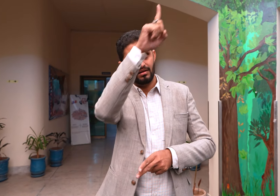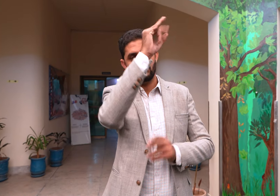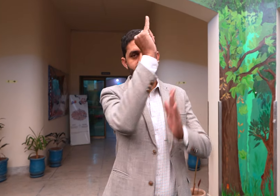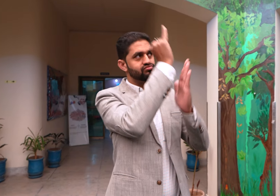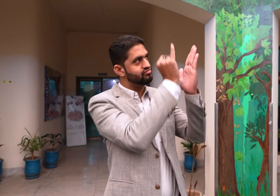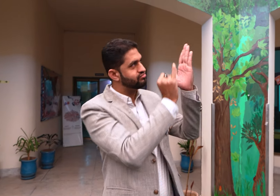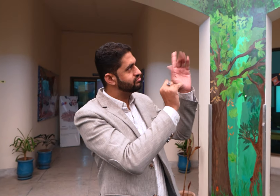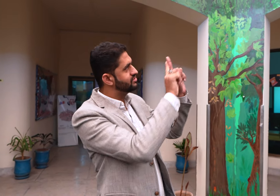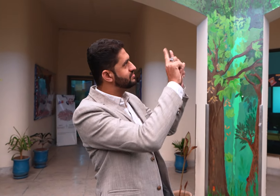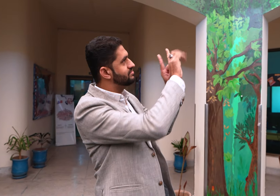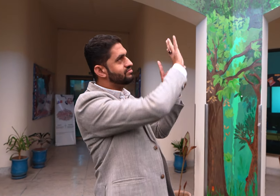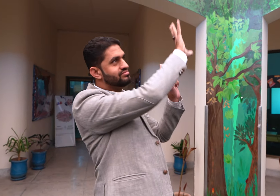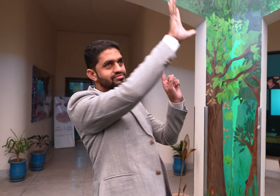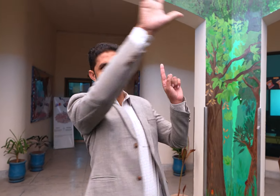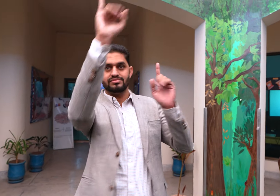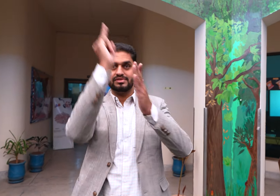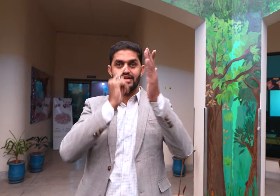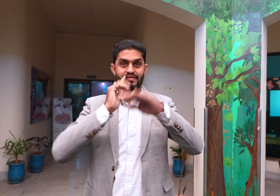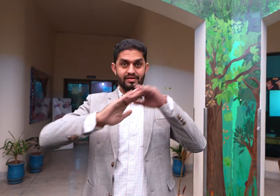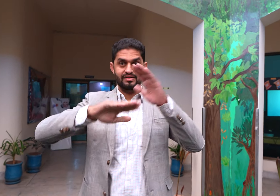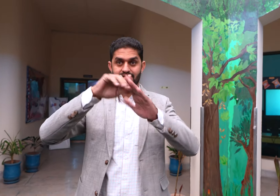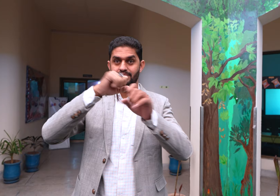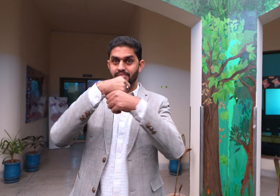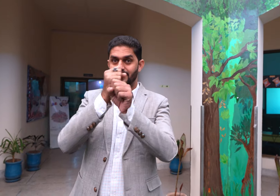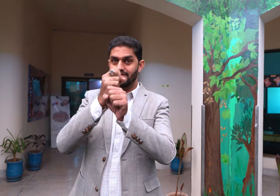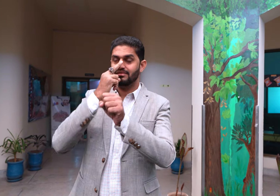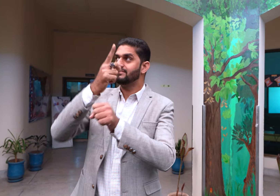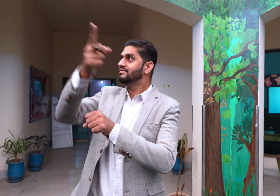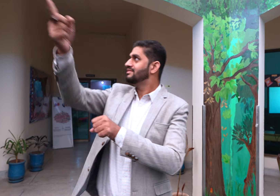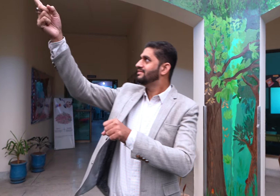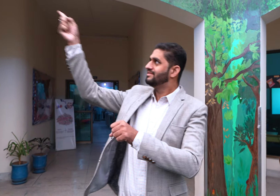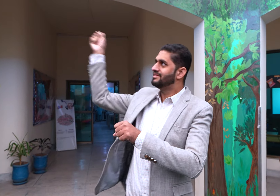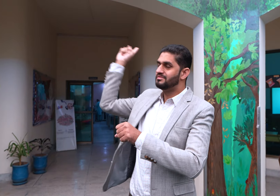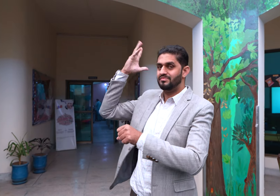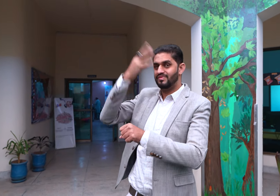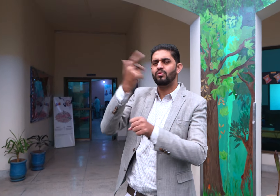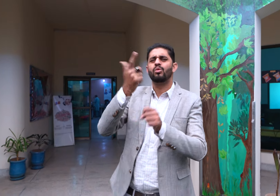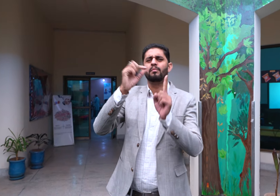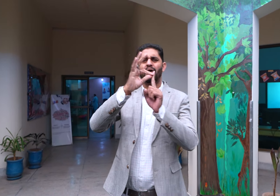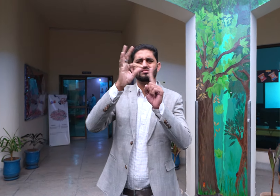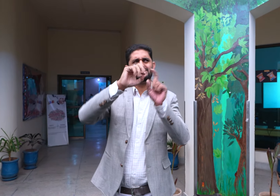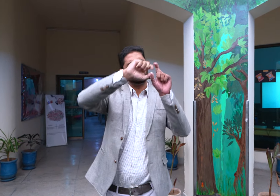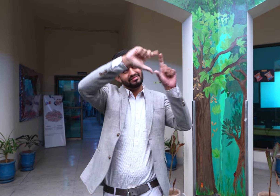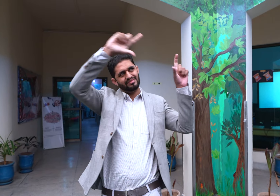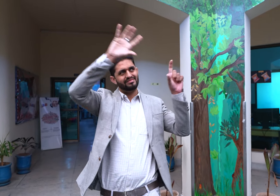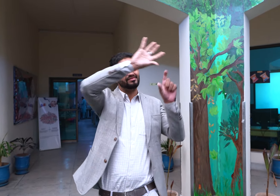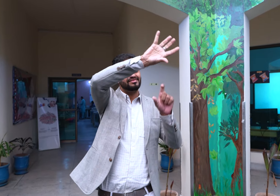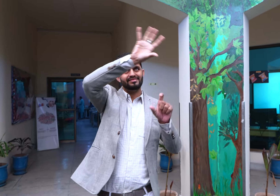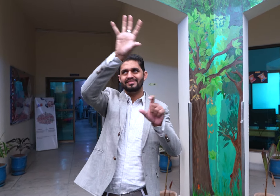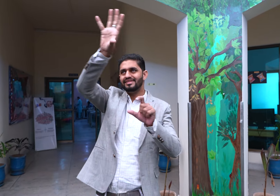he created all the beauty you see here. He included the provinces of Pakistan: